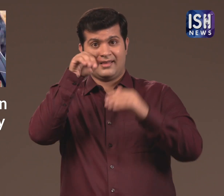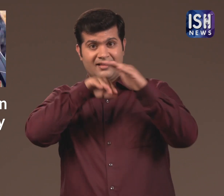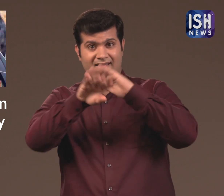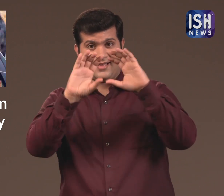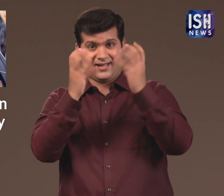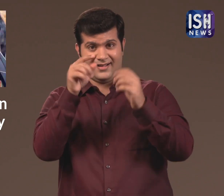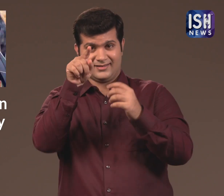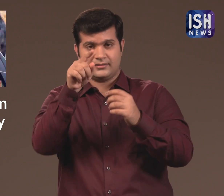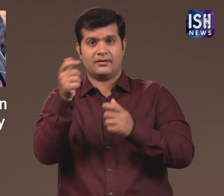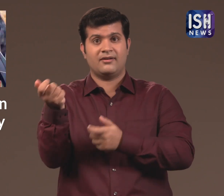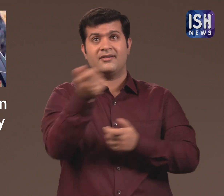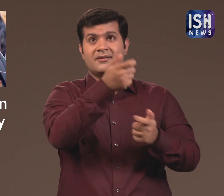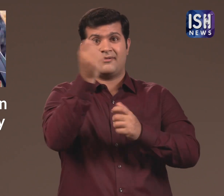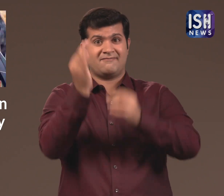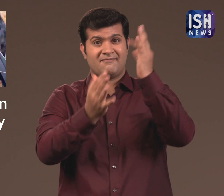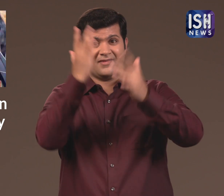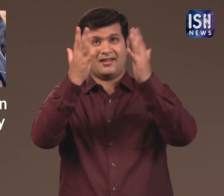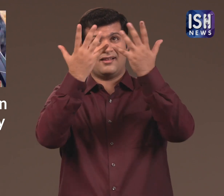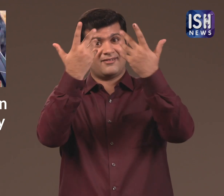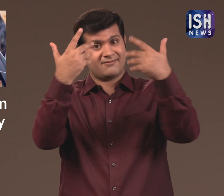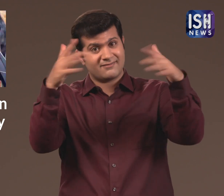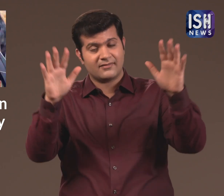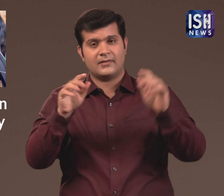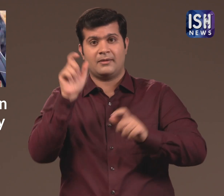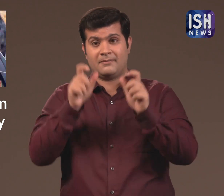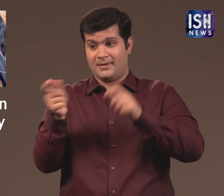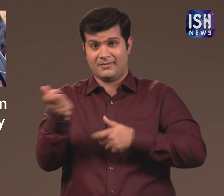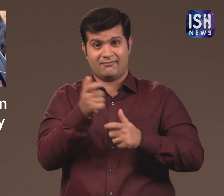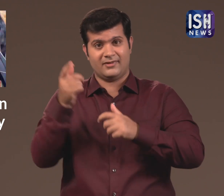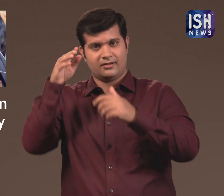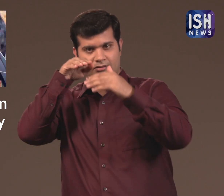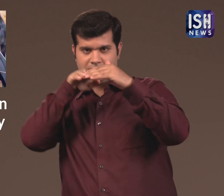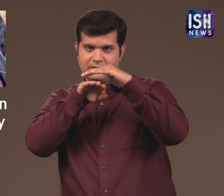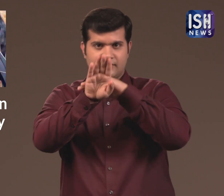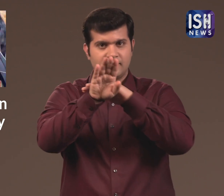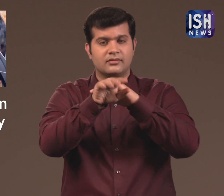Once the fire was extinguished the fire brigrade entered the classrooms